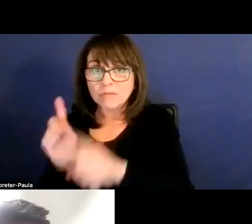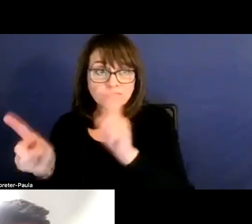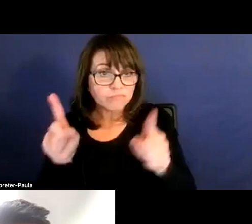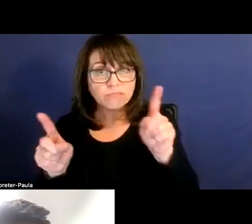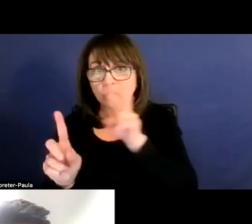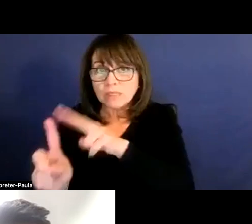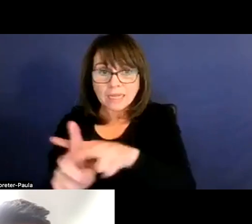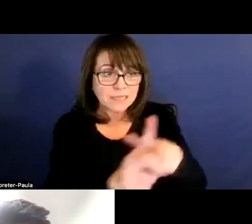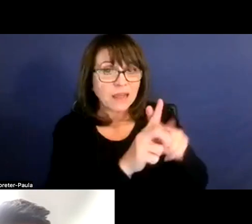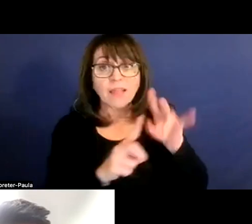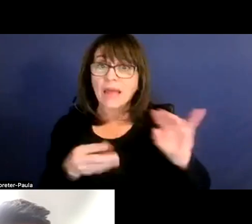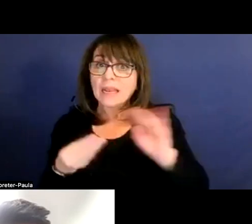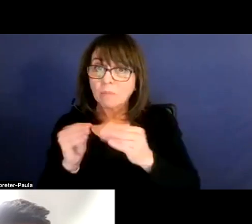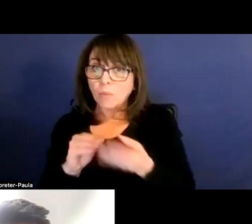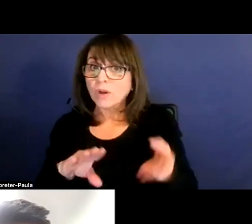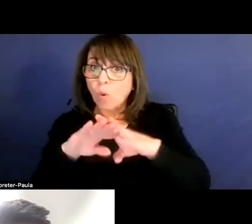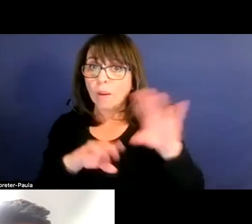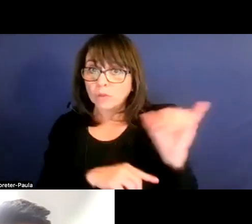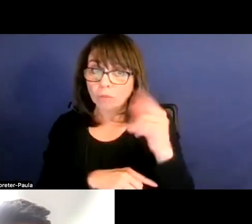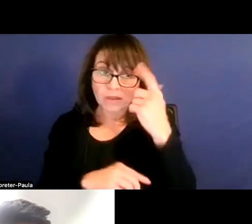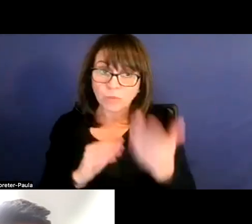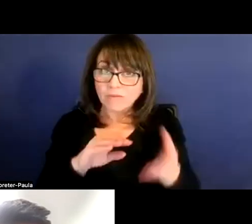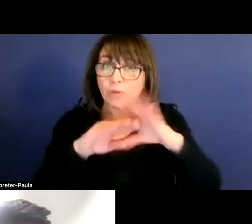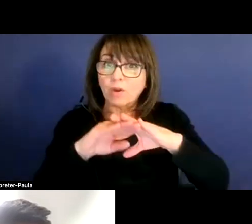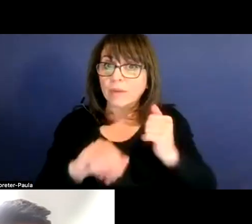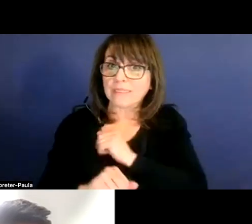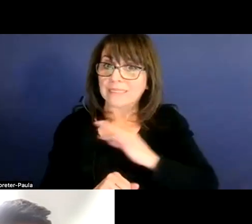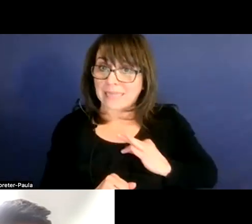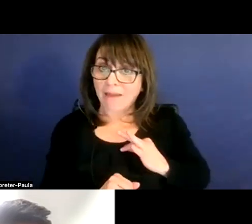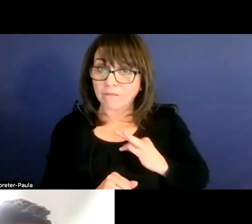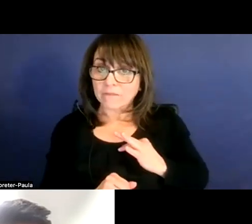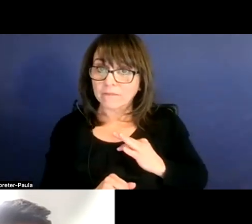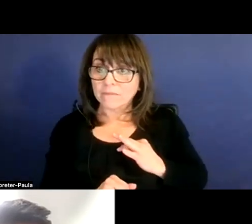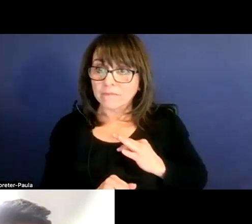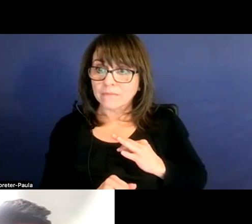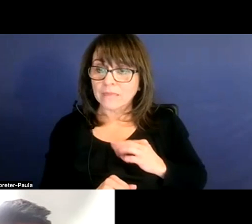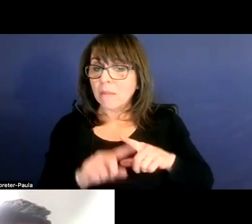obviously, that will also increase the staff that will be allocated to them based on the formula.